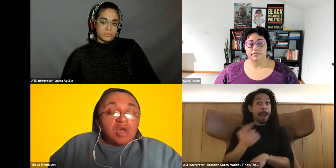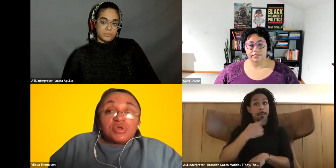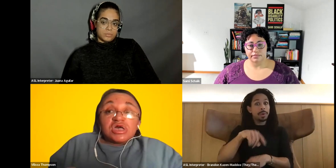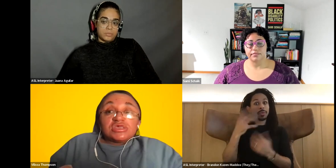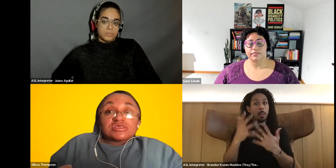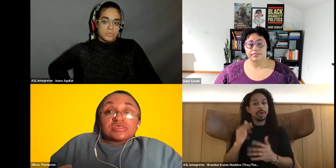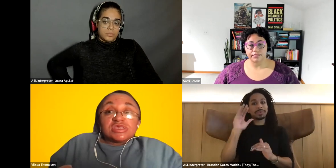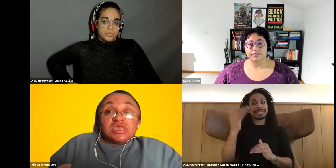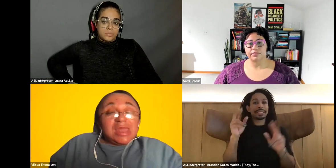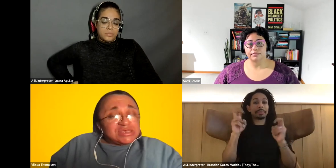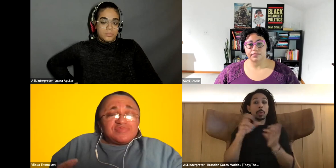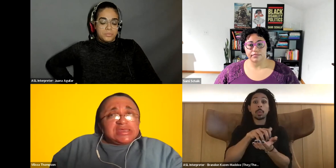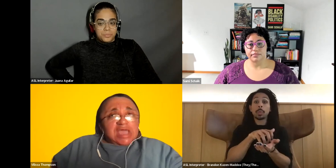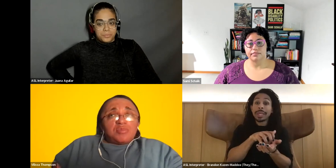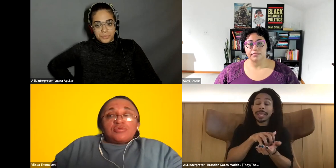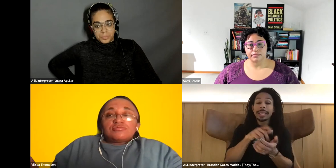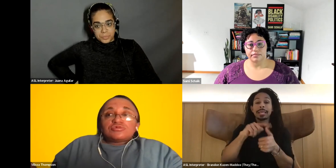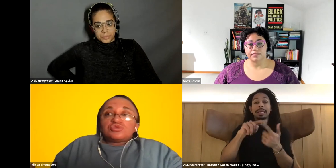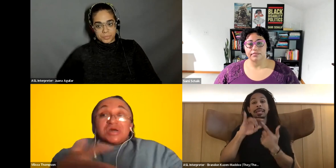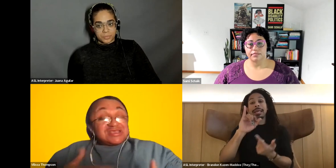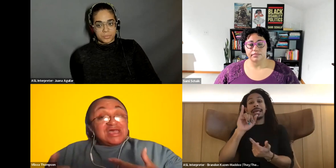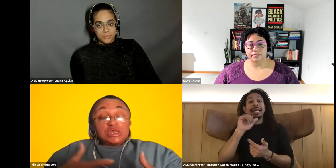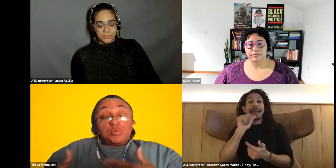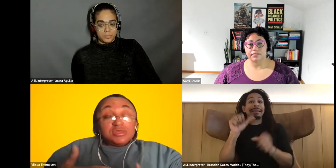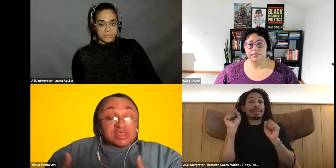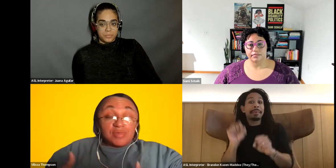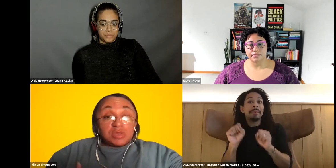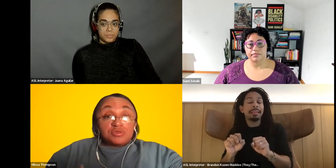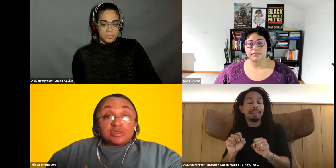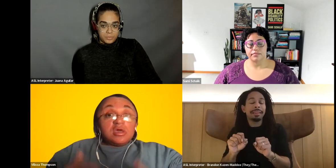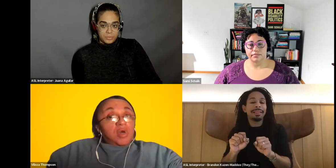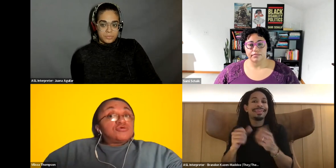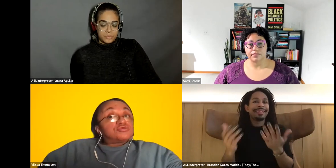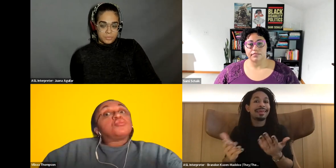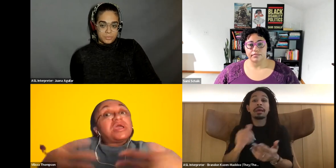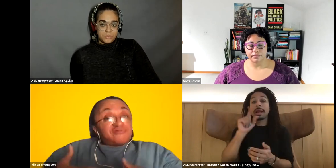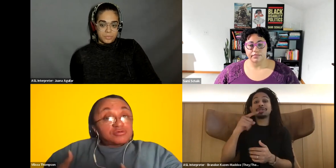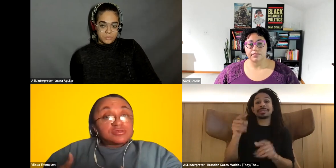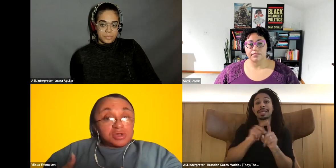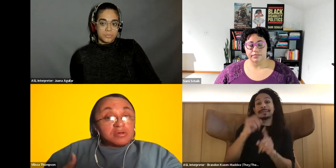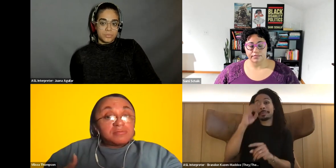Vilissa Thompson: because it's not just being a capable to us as a community as a black community, but also to white folks as well.